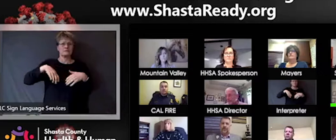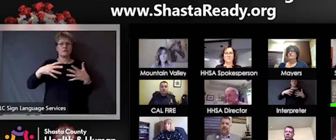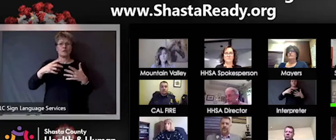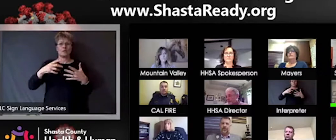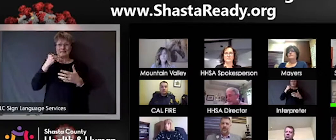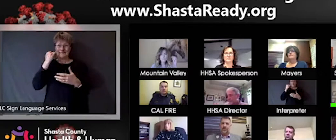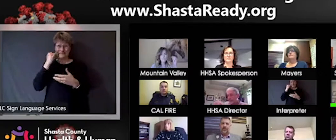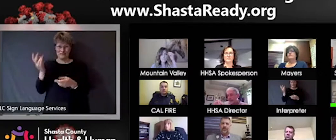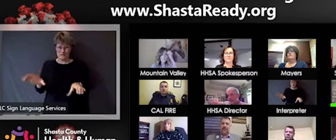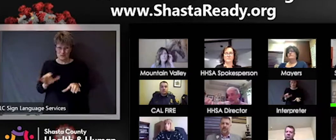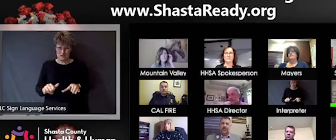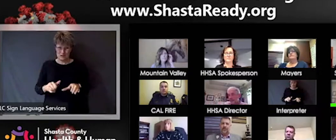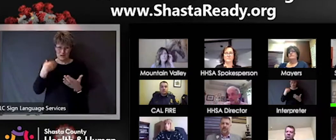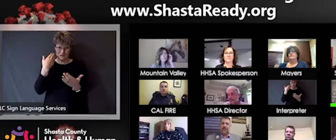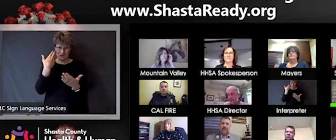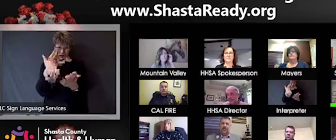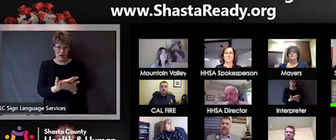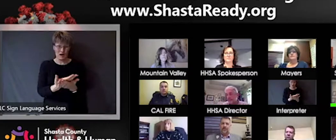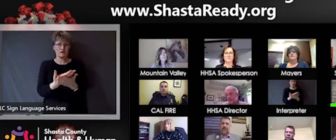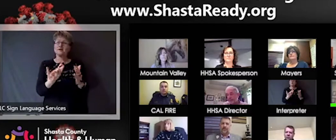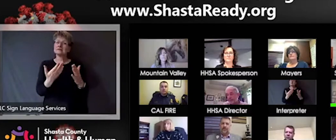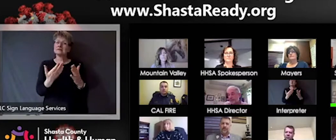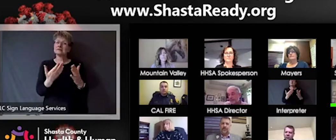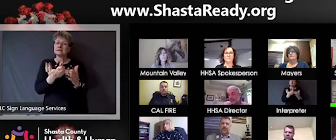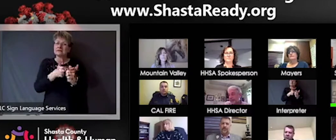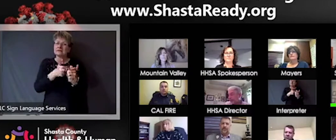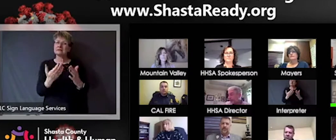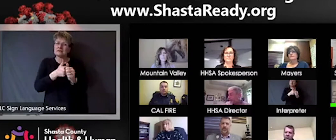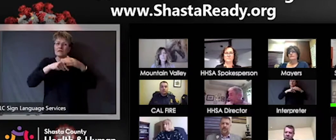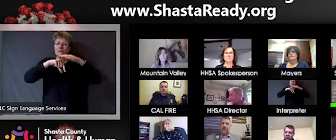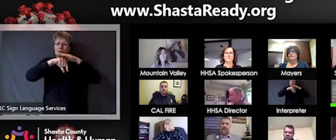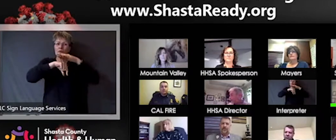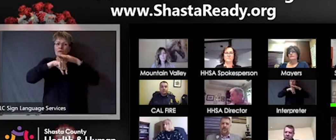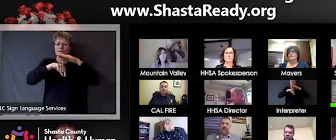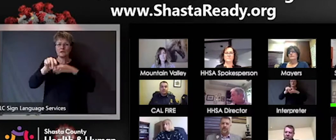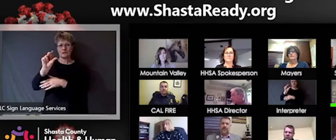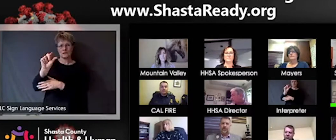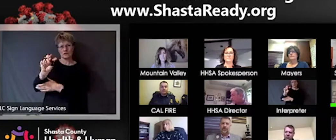you arrive. It's not ideal that those individuals are coming in the first